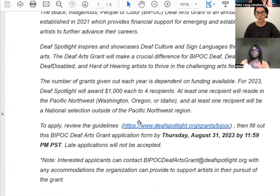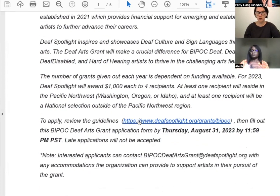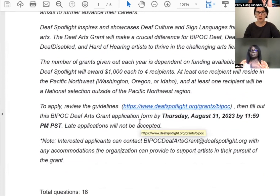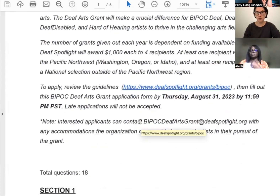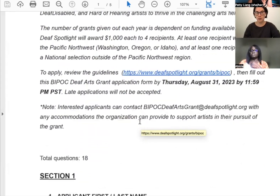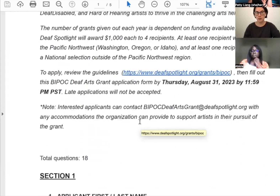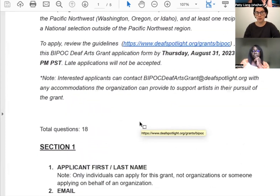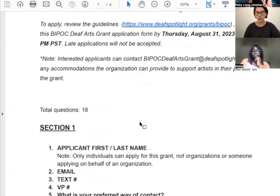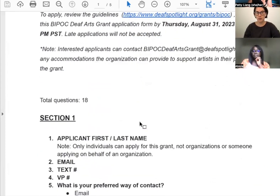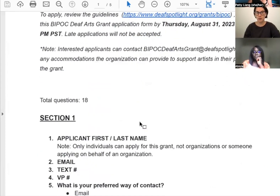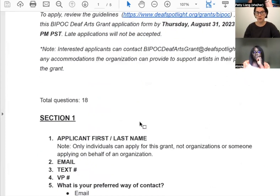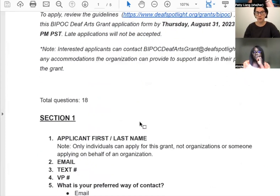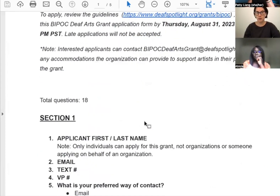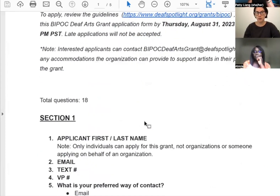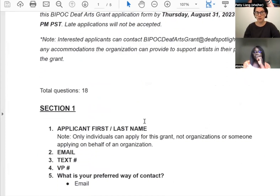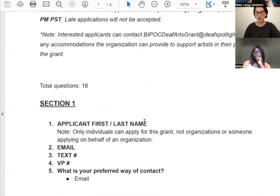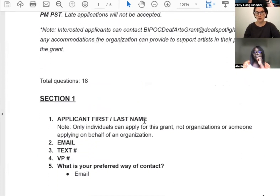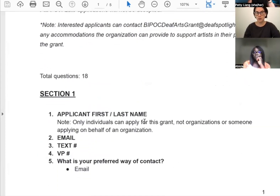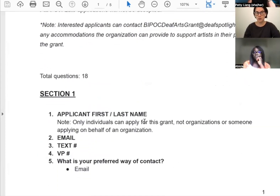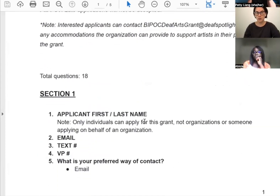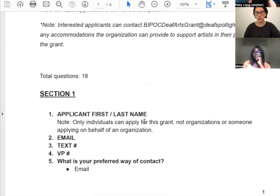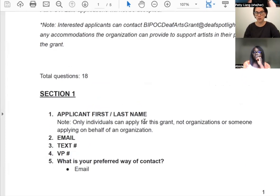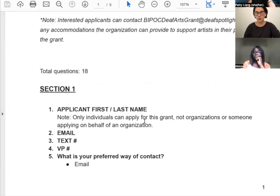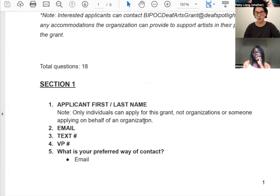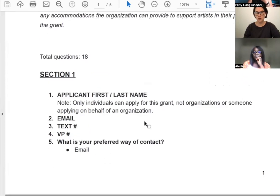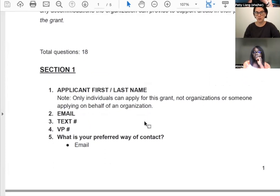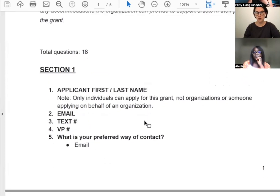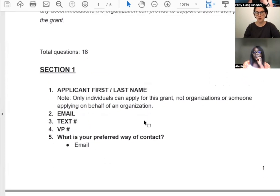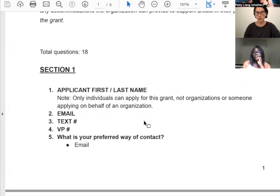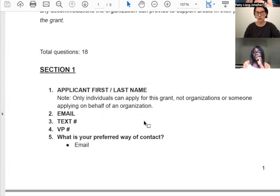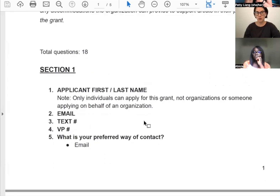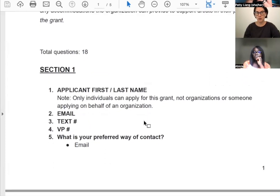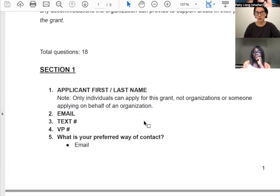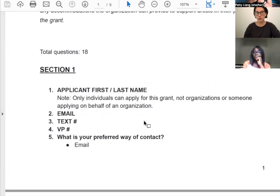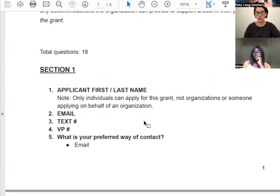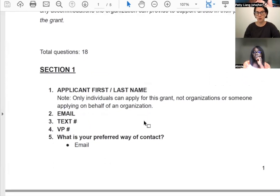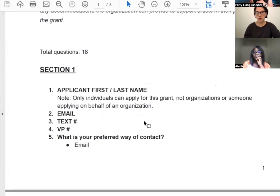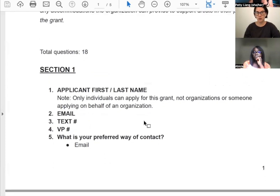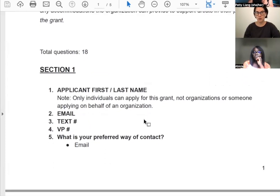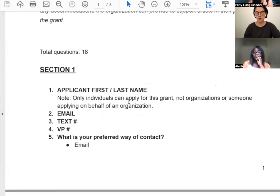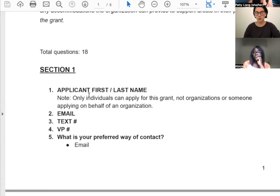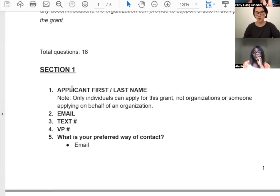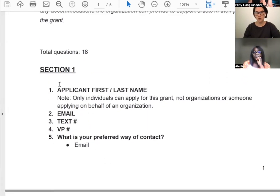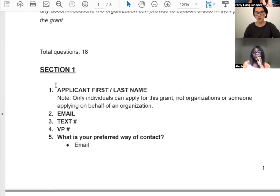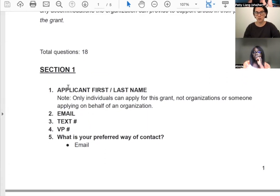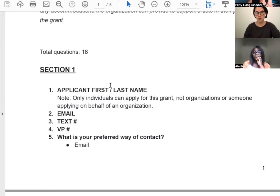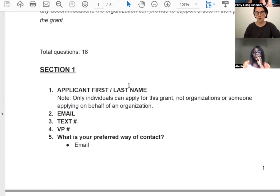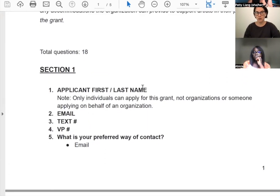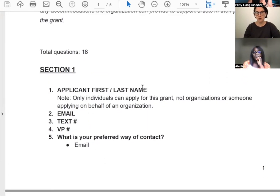So you want to make sure that you get your edits and your revisions done before you submit the application as we’ll only accept the one final application.